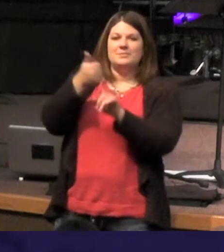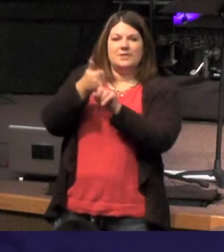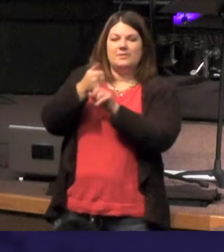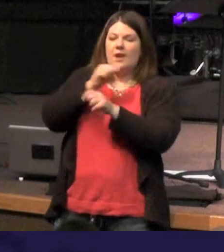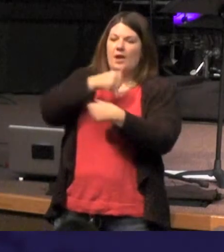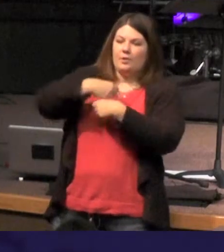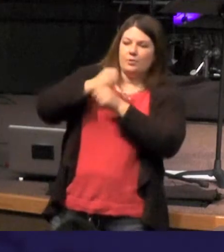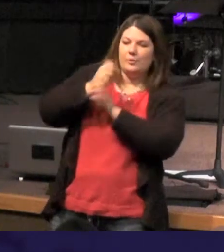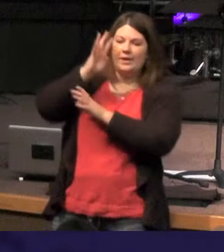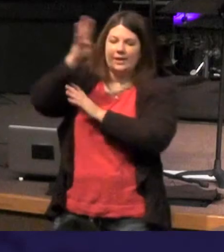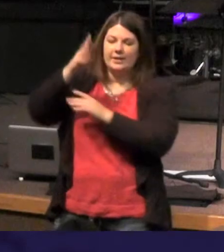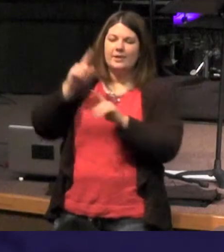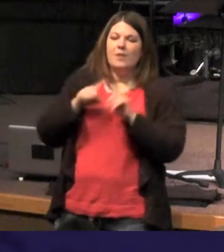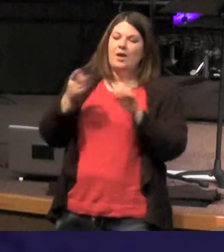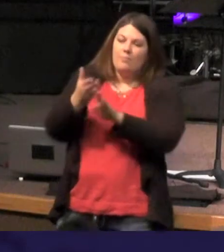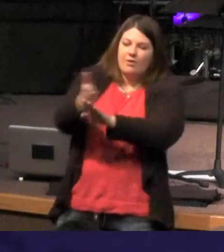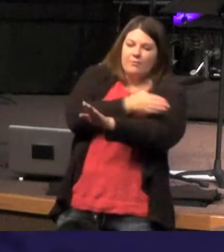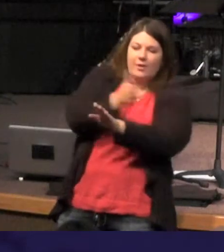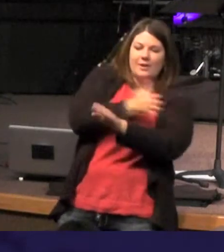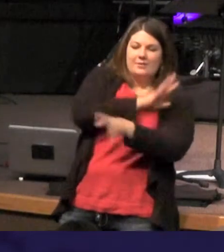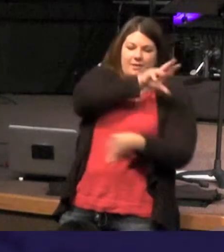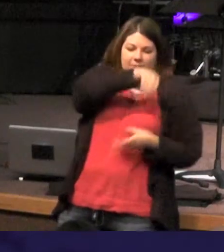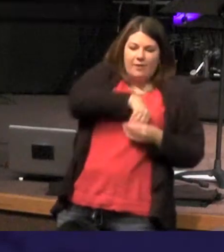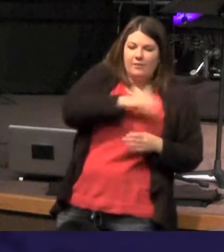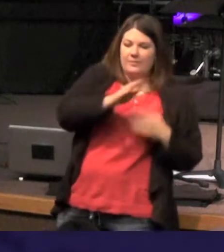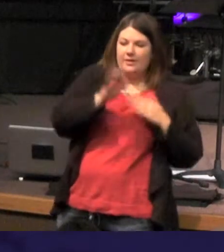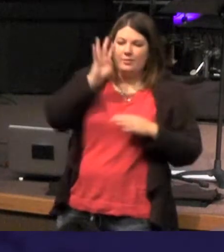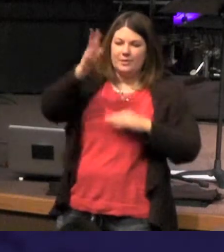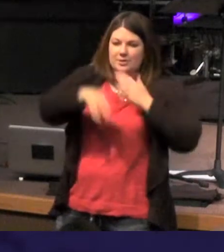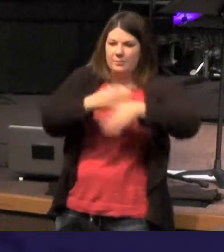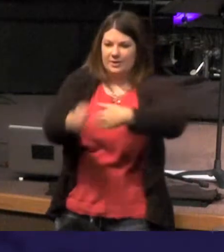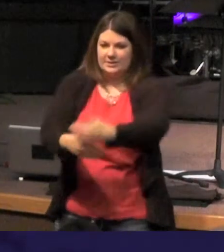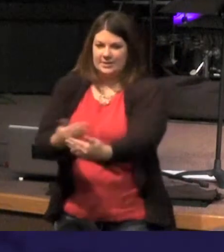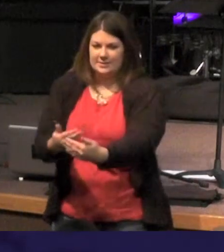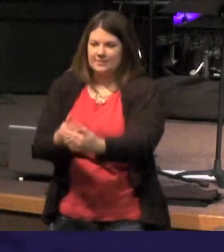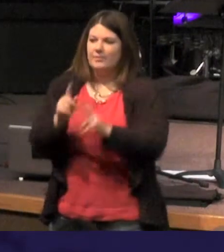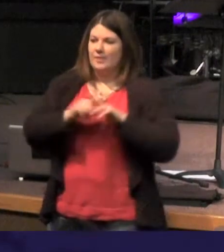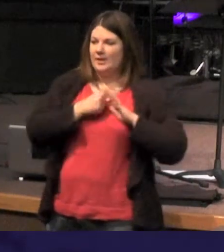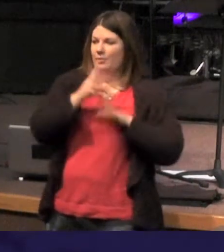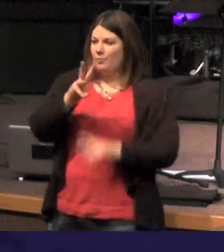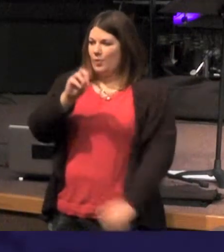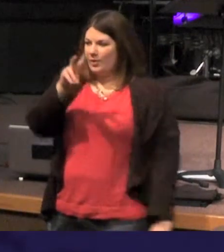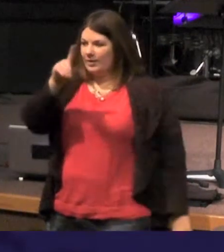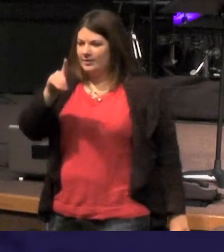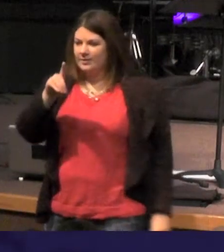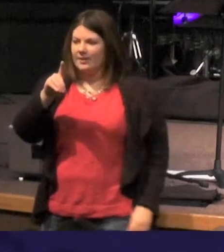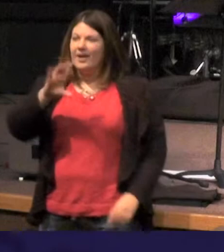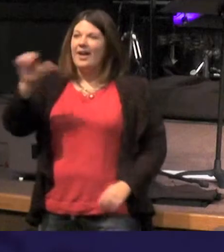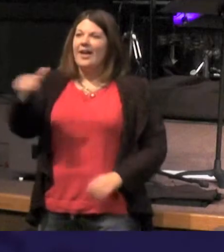in the beginning was the Word - it's interesting in the other passage that I think soars to the same heights